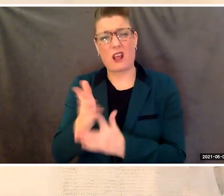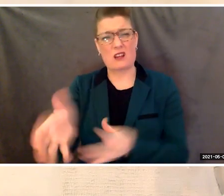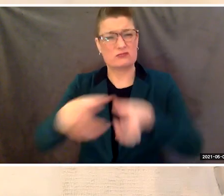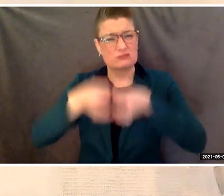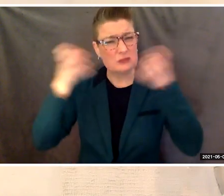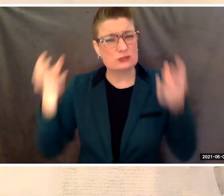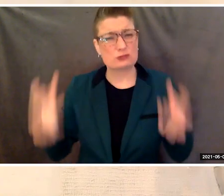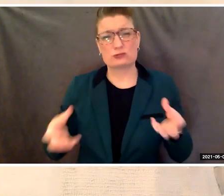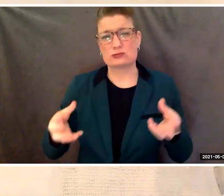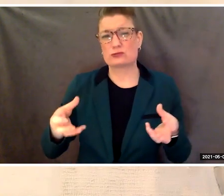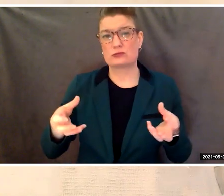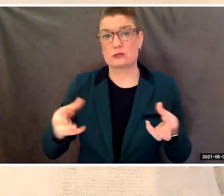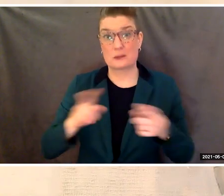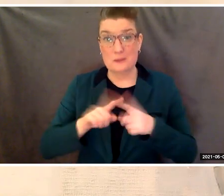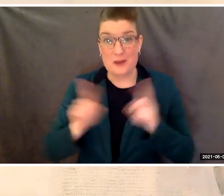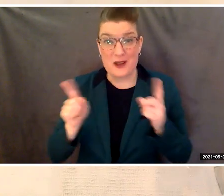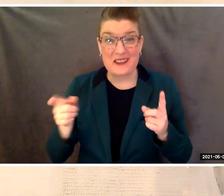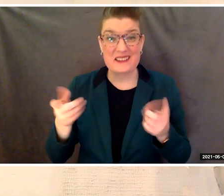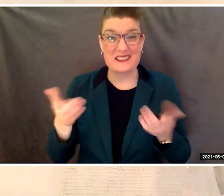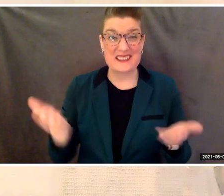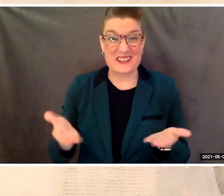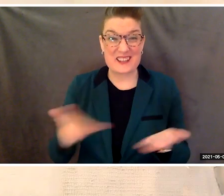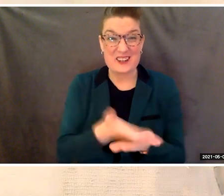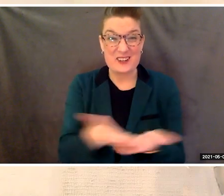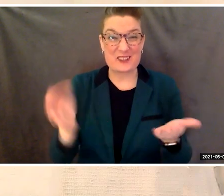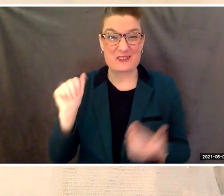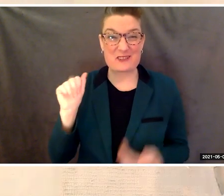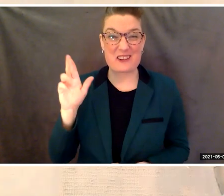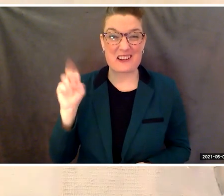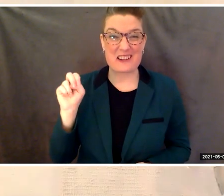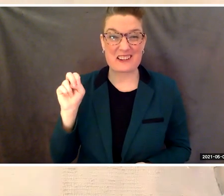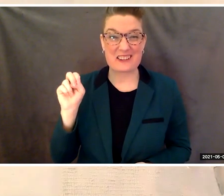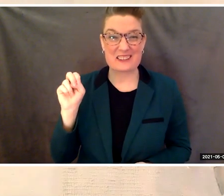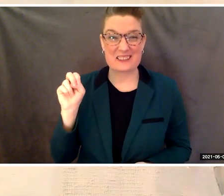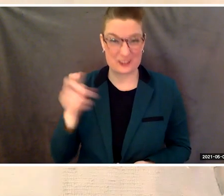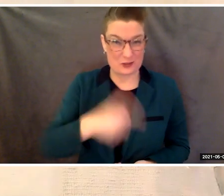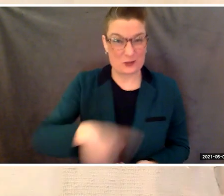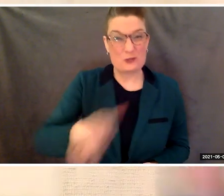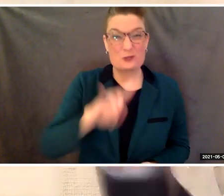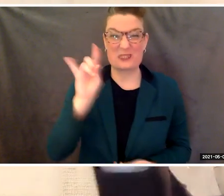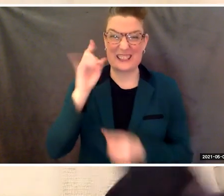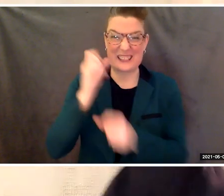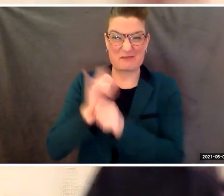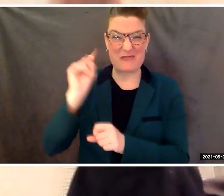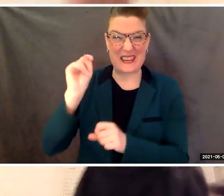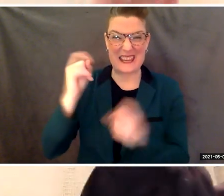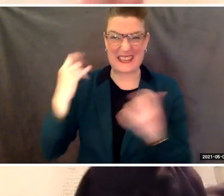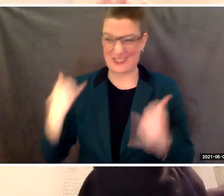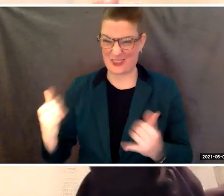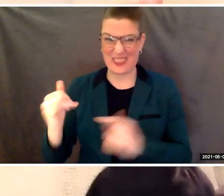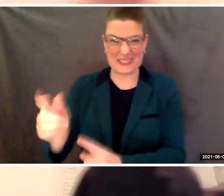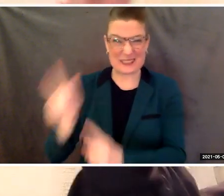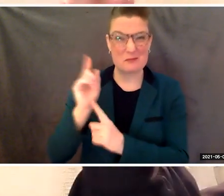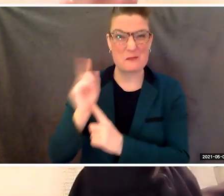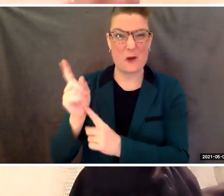yet you are here, you made it to the Zenith of this academic journey,